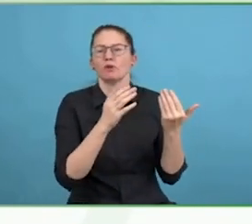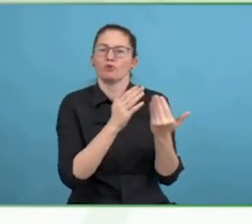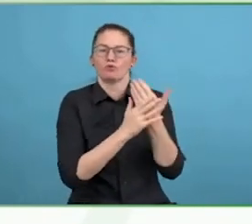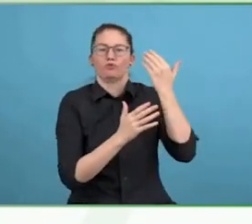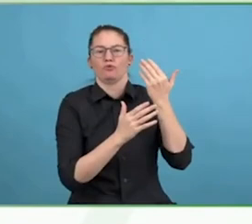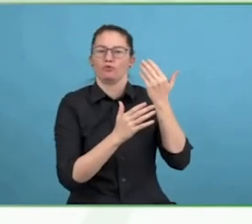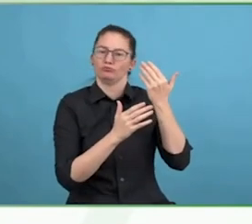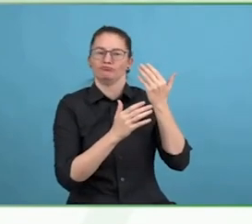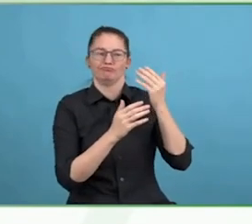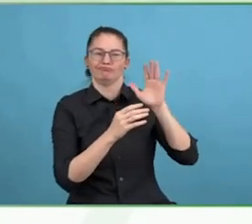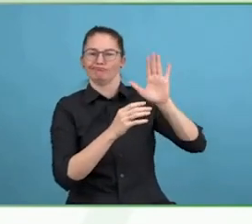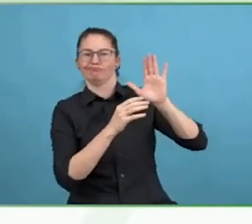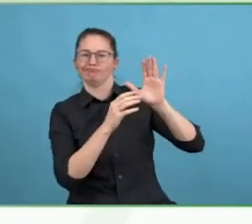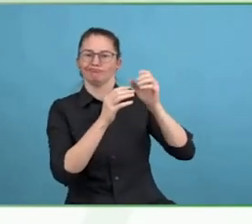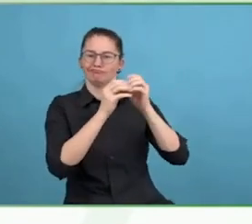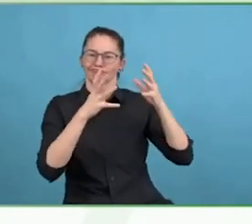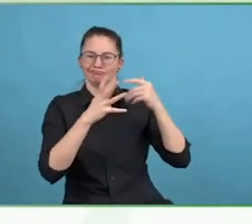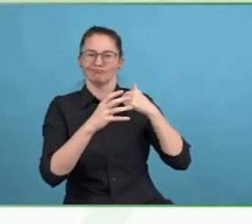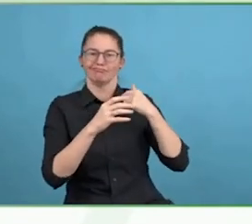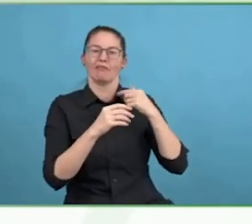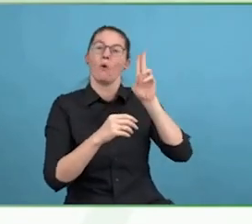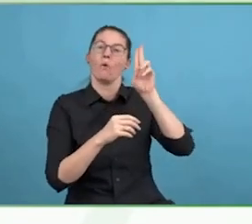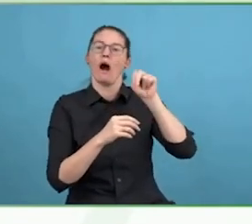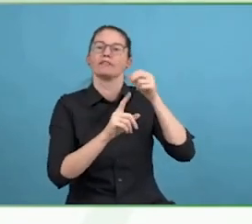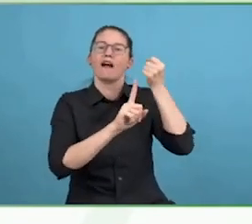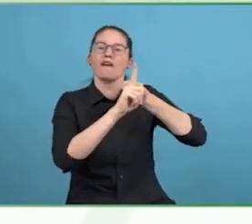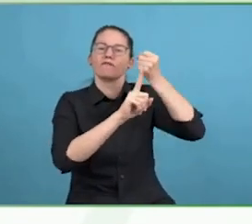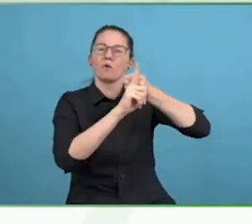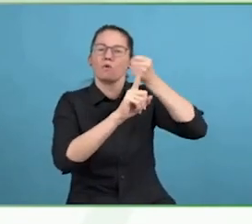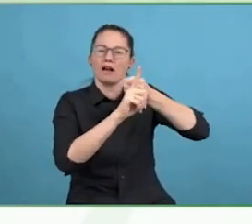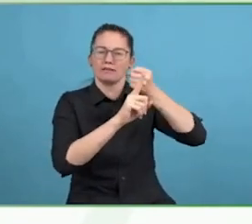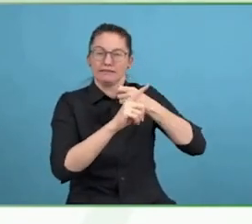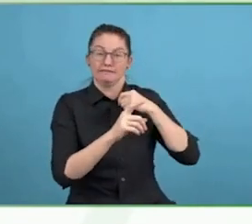He had never really been given the support, he had been injured as a